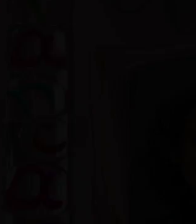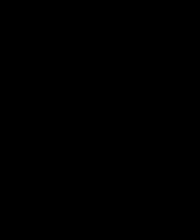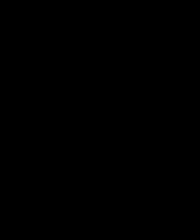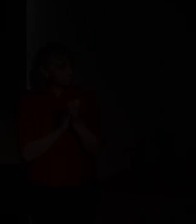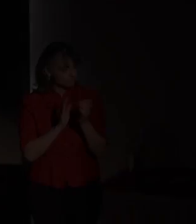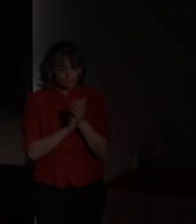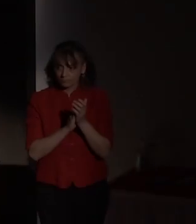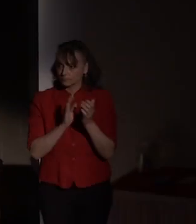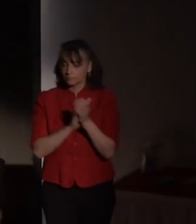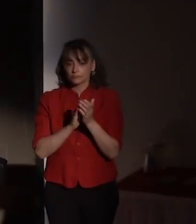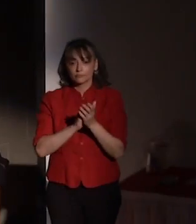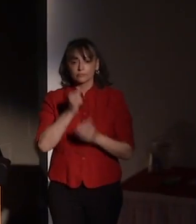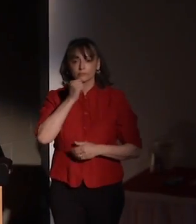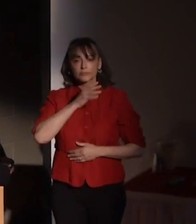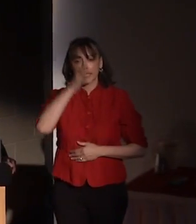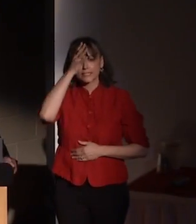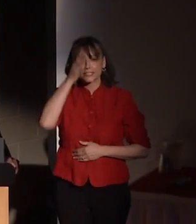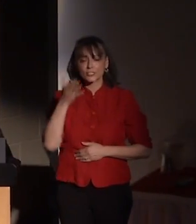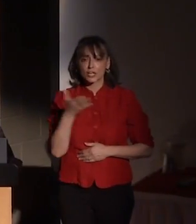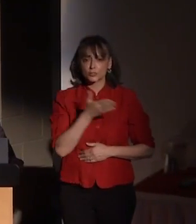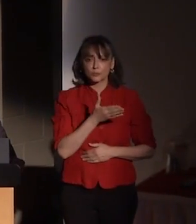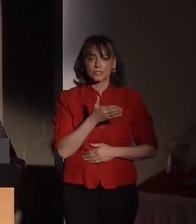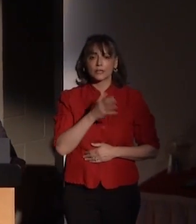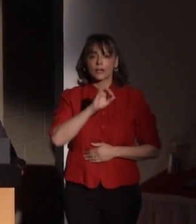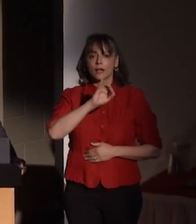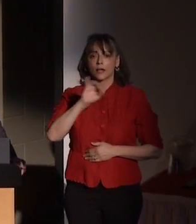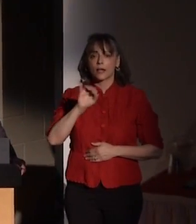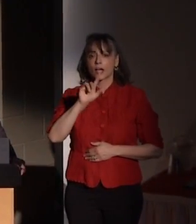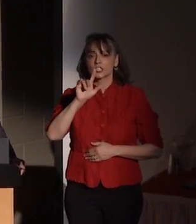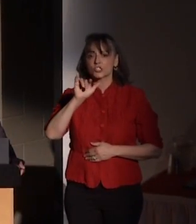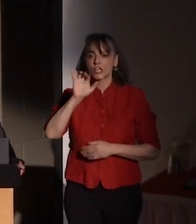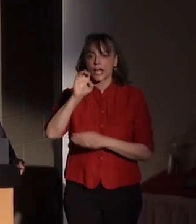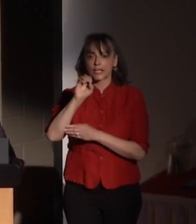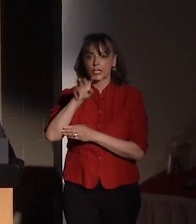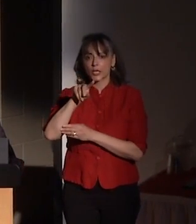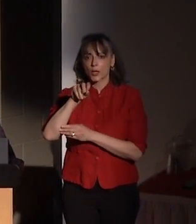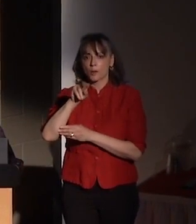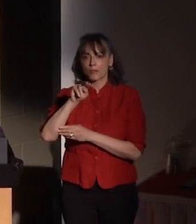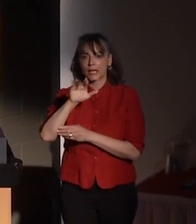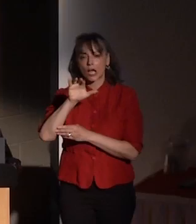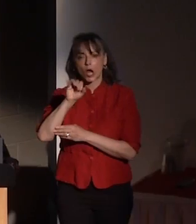Ladies and gentlemen, Jacki Pancari, Innovation Hall of Fame for 2013.